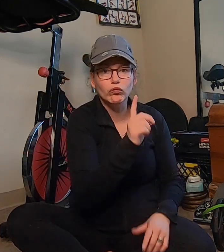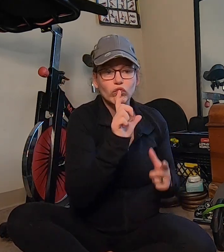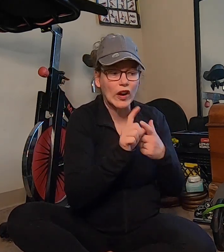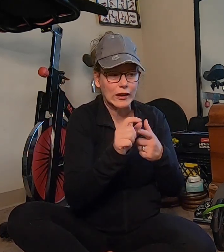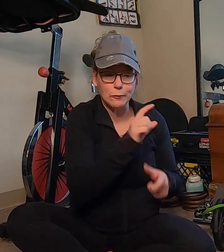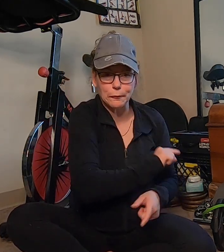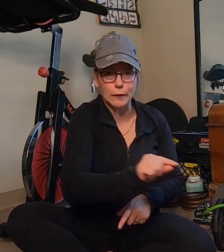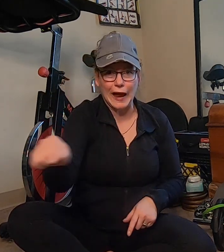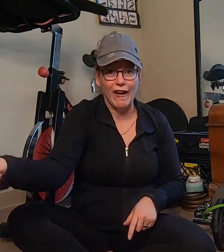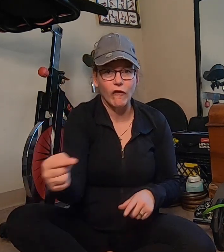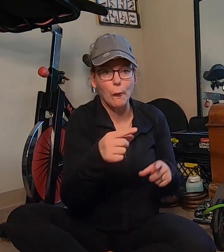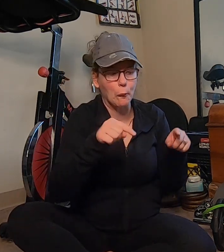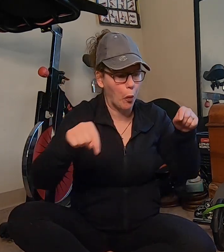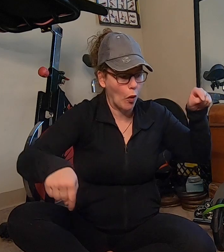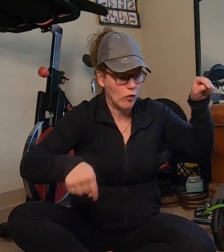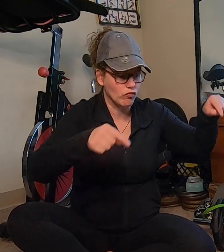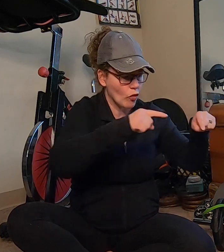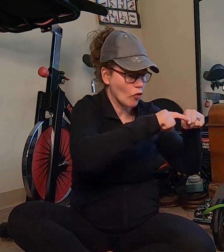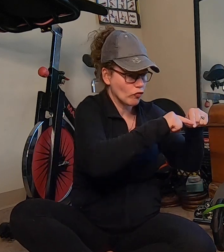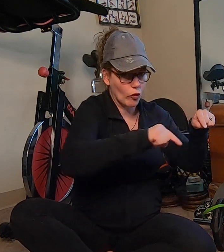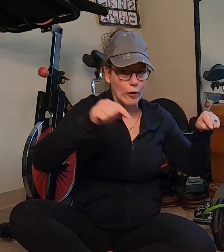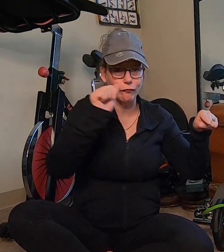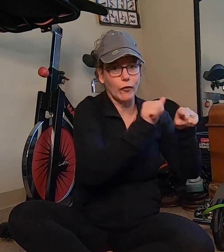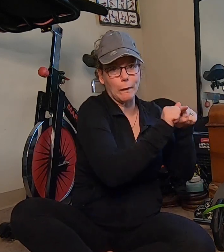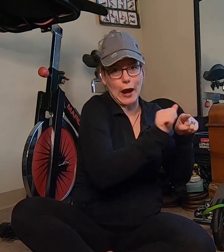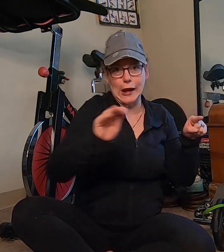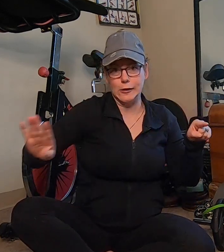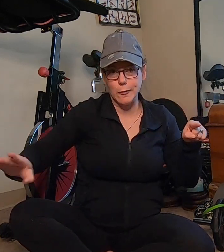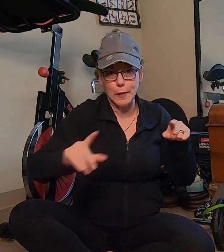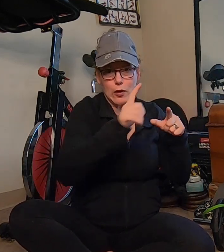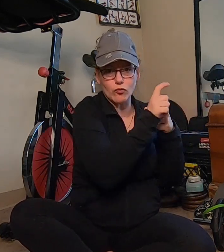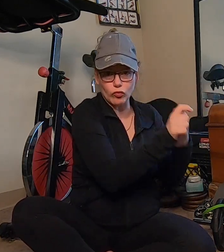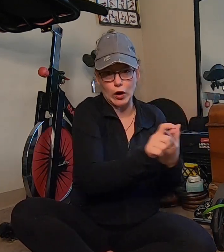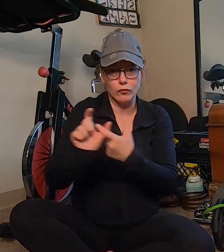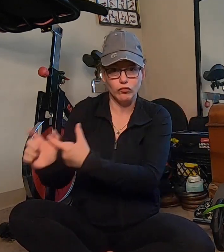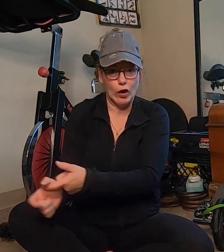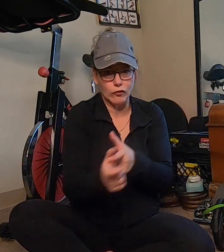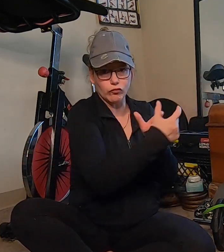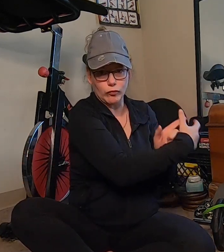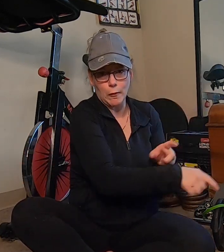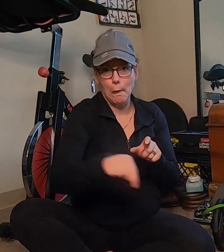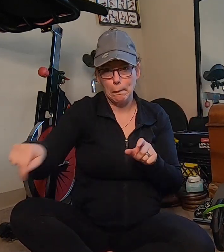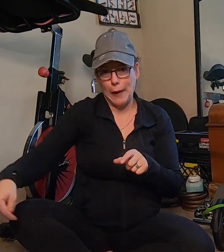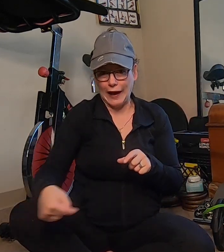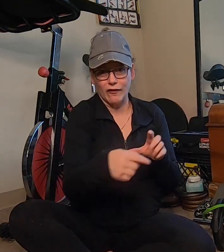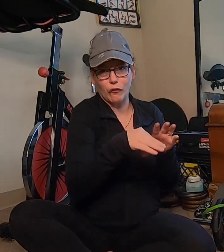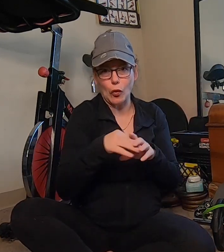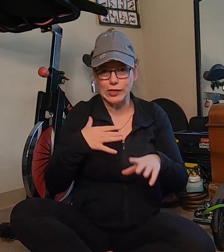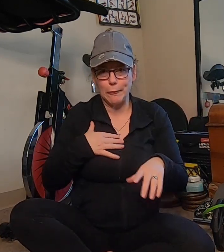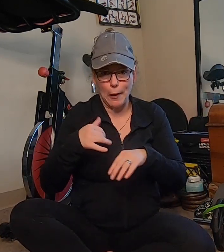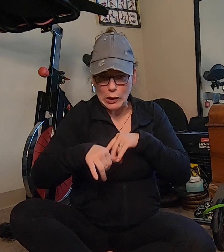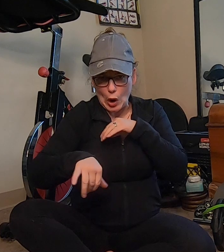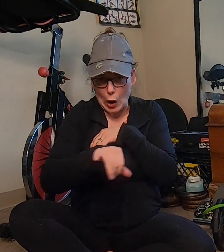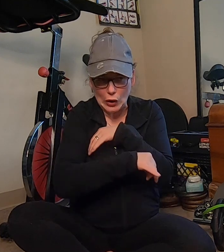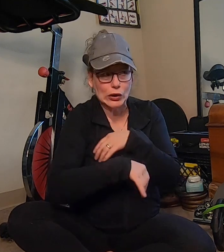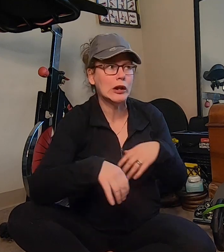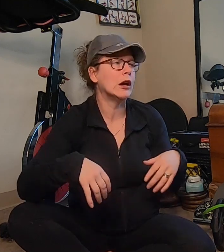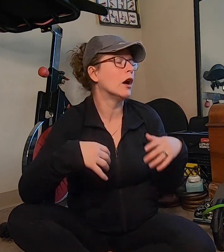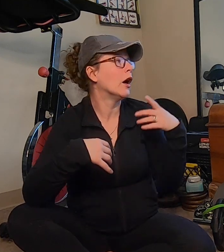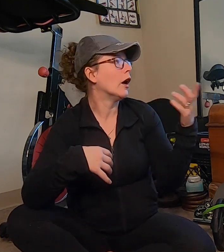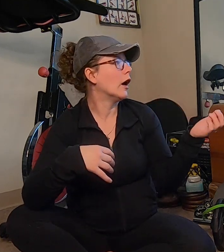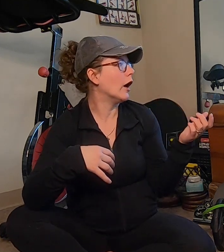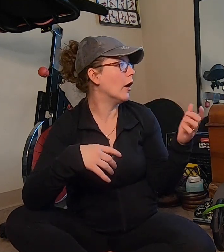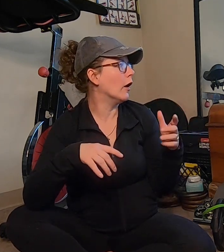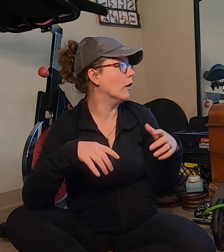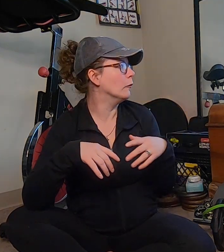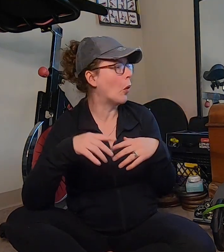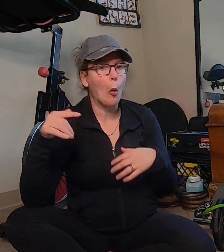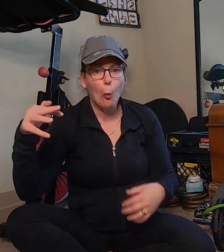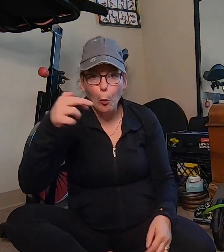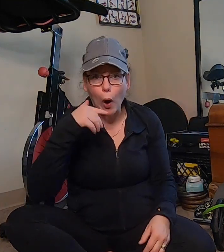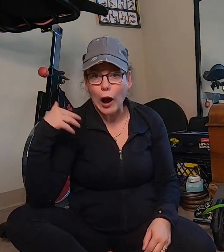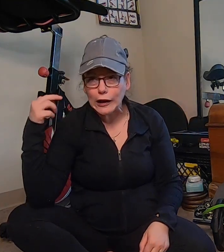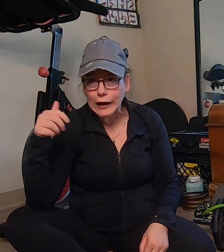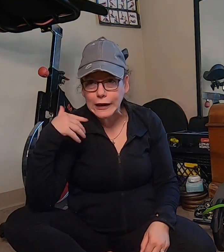running have a point right from A to B run, run back and forth in my yard um walking